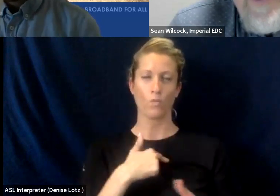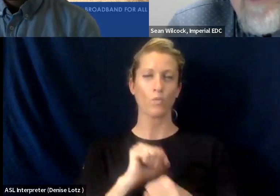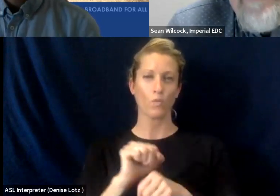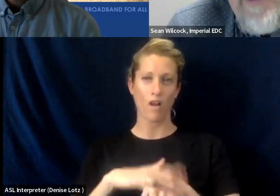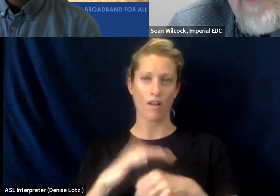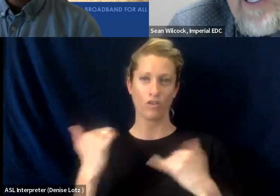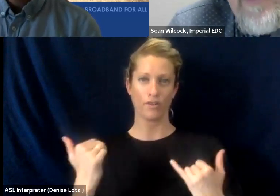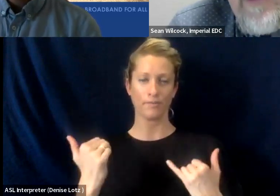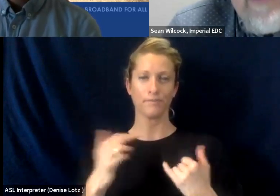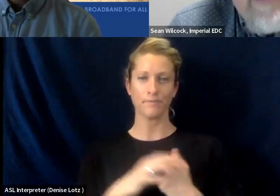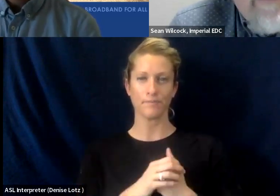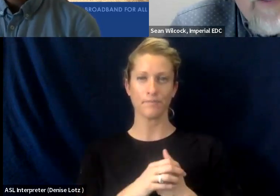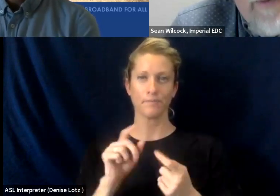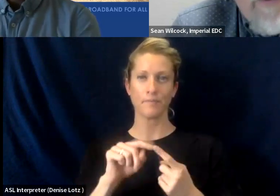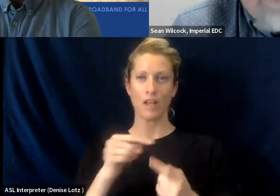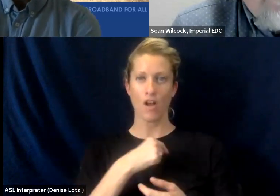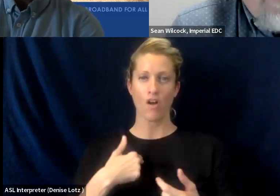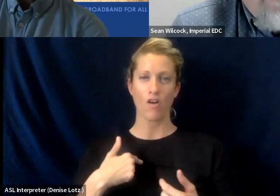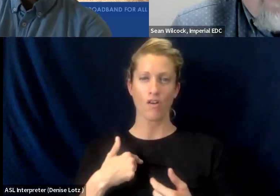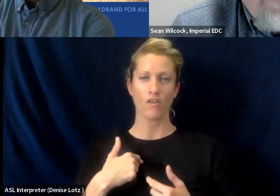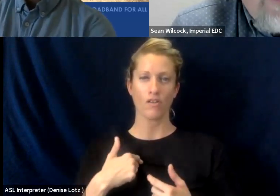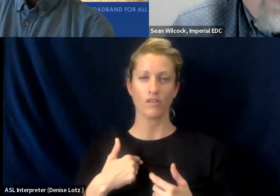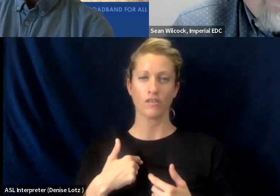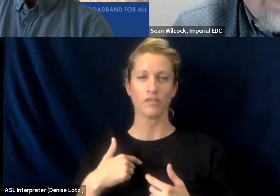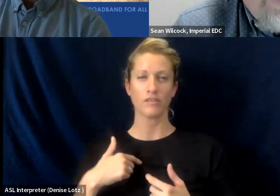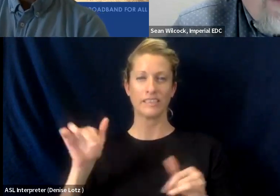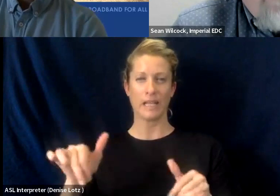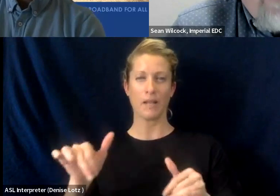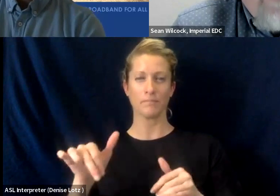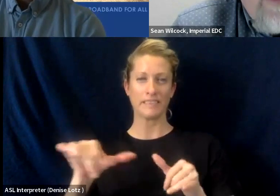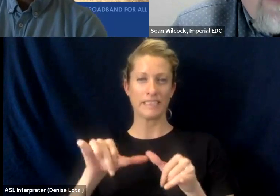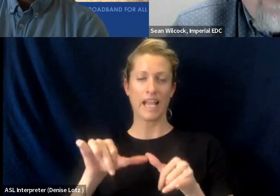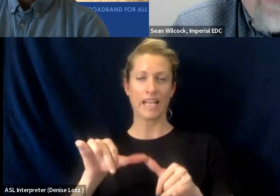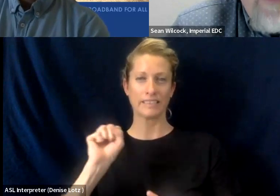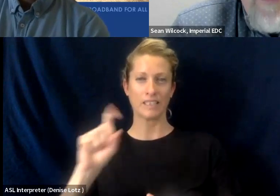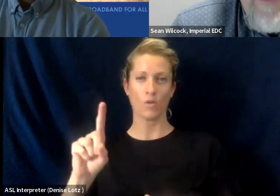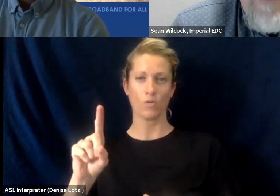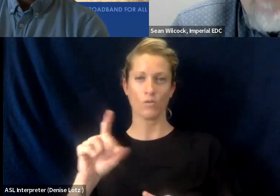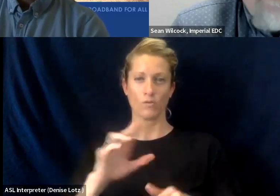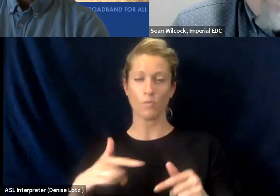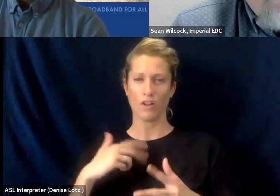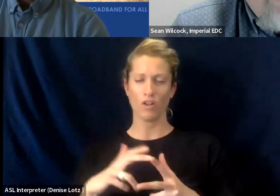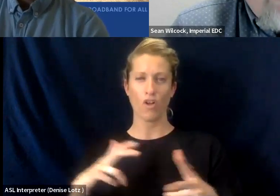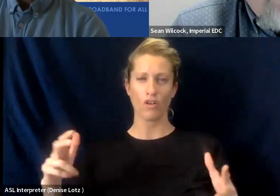But our county is about the same size of San Diego, so geographically we're large we're very rural.